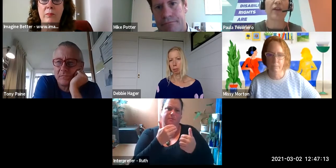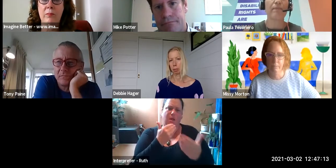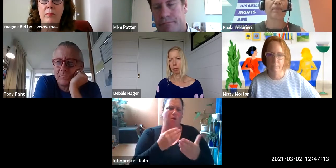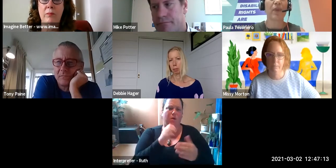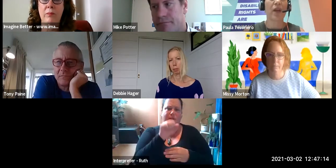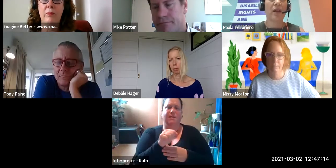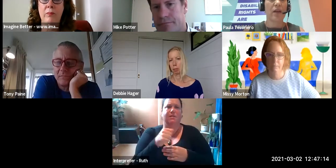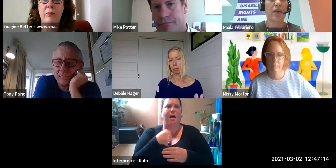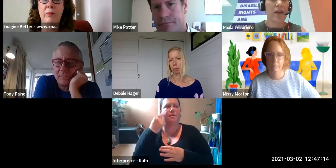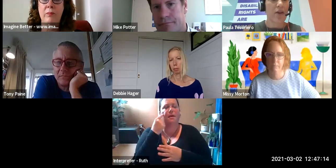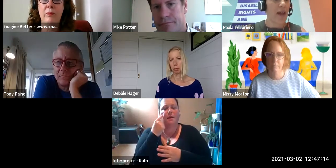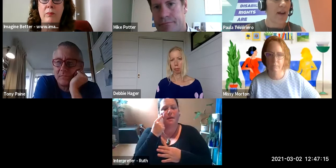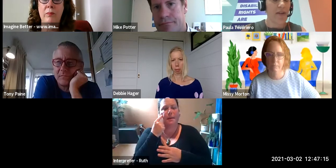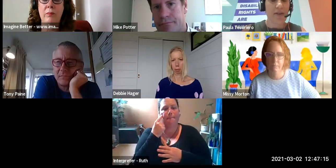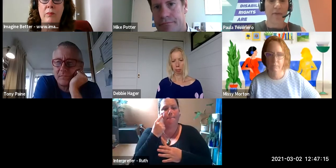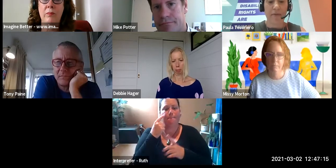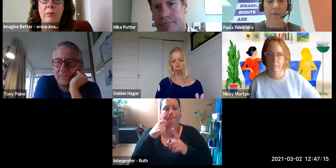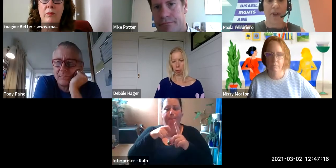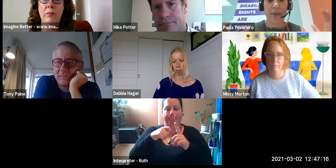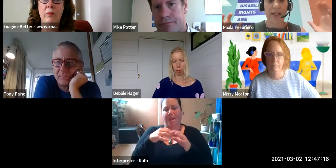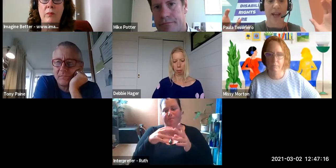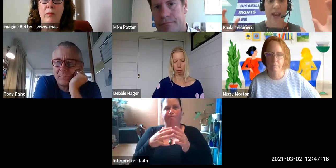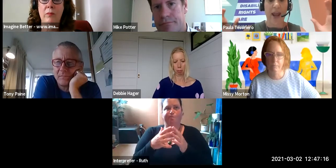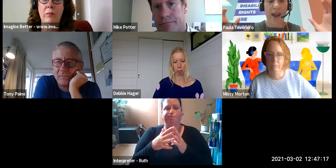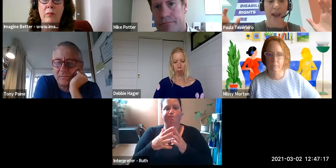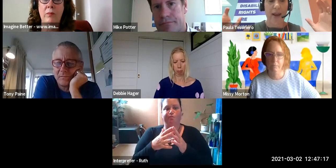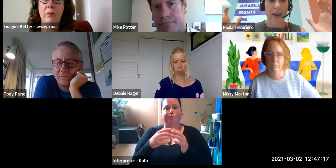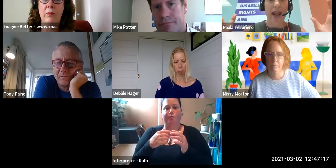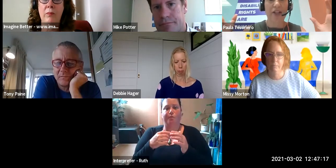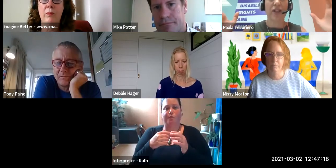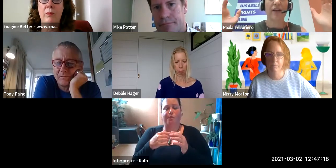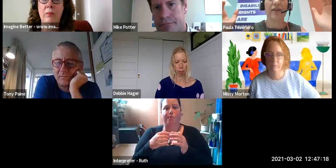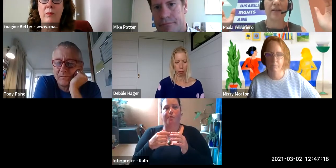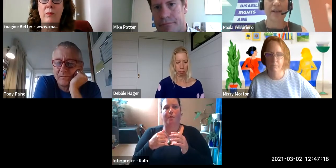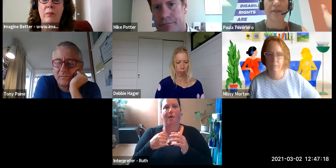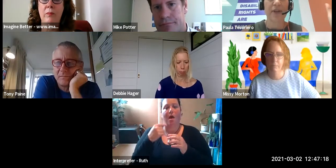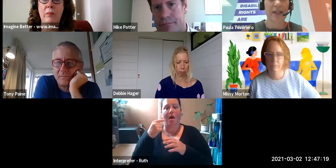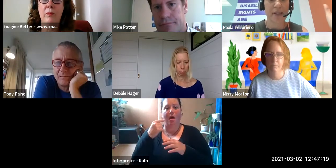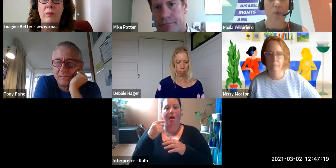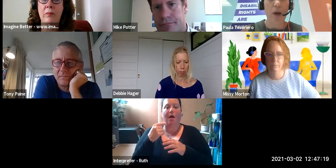Carrie-Ann and others, I think fundamentally it actually does affect us all.